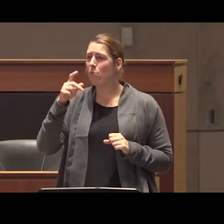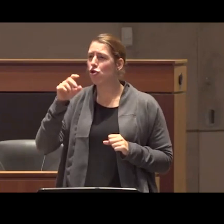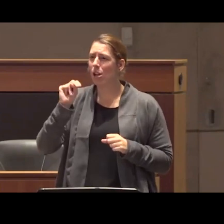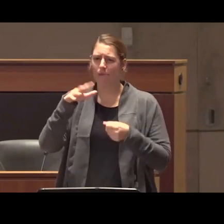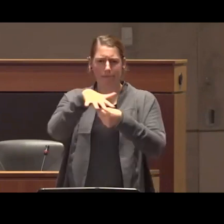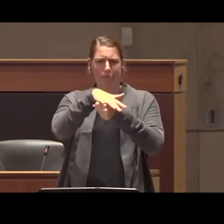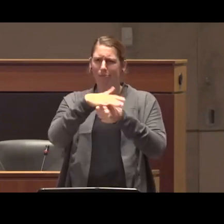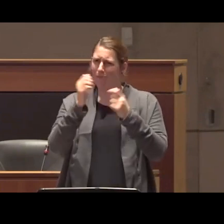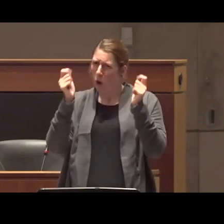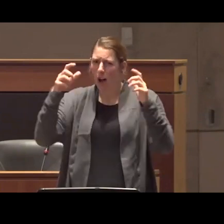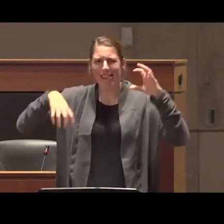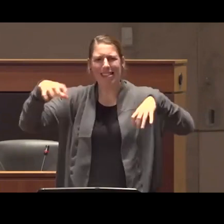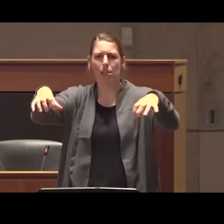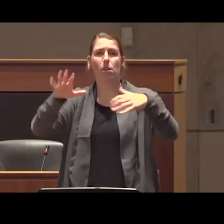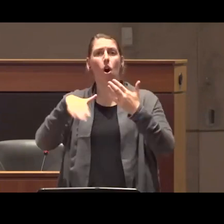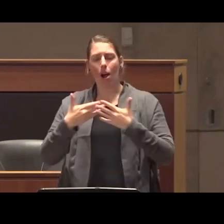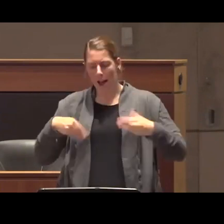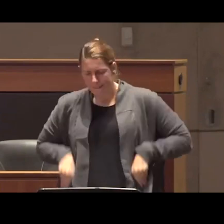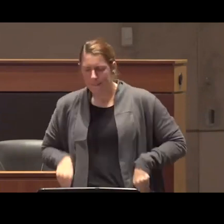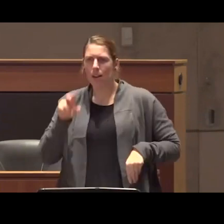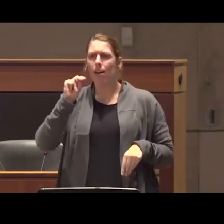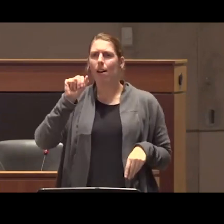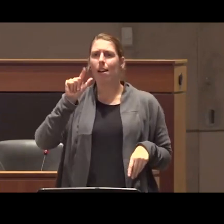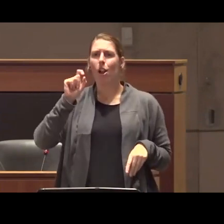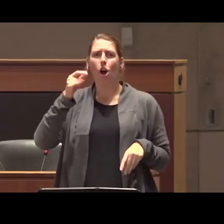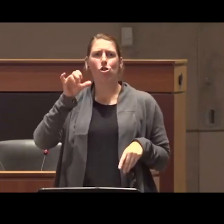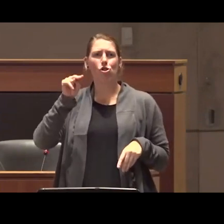should be carrying the lock Zone and like I actually don't want to see that world I don't want